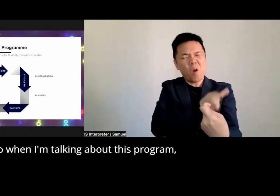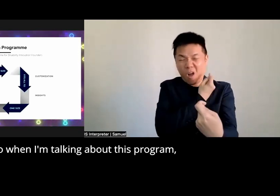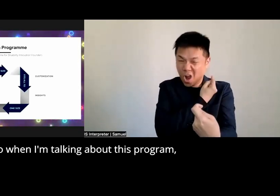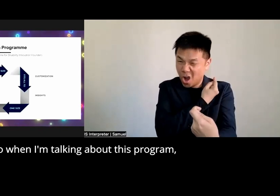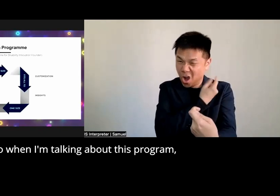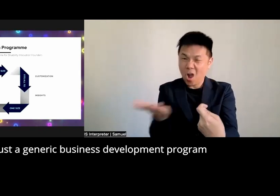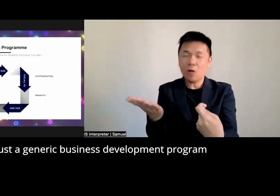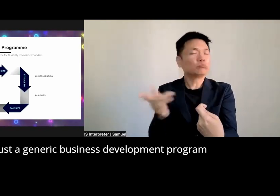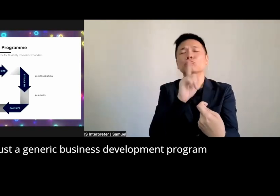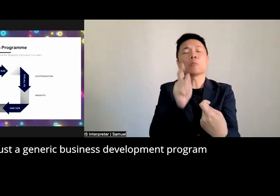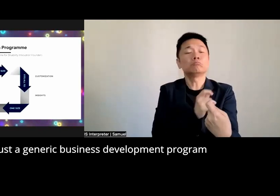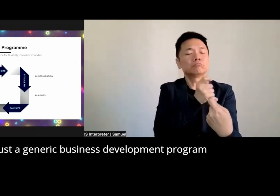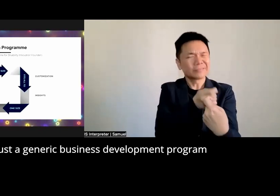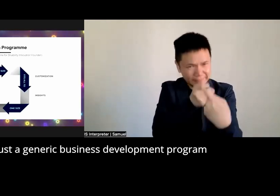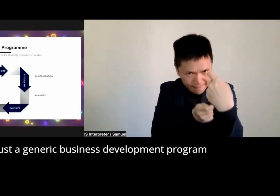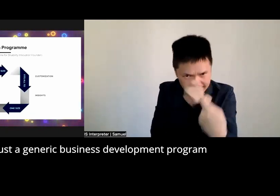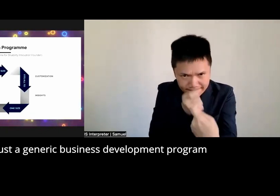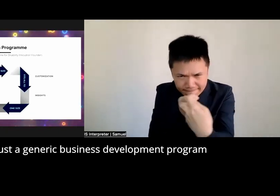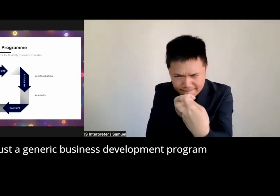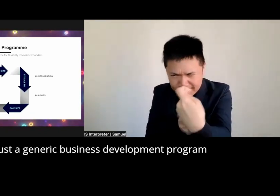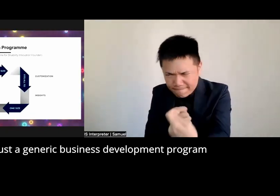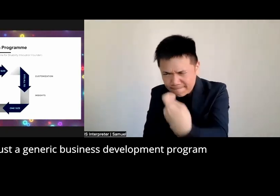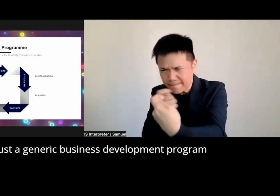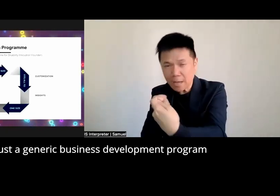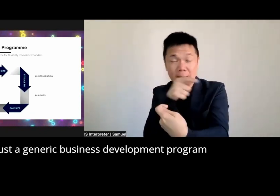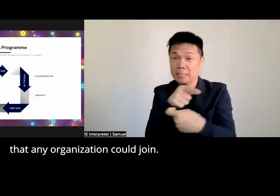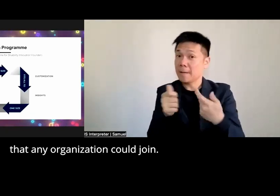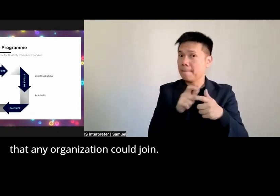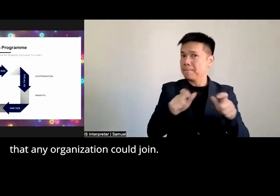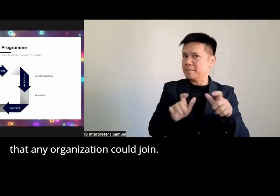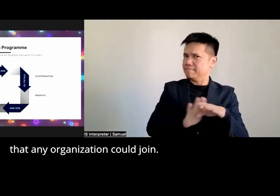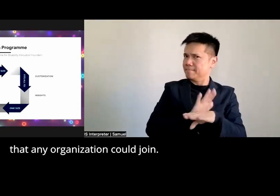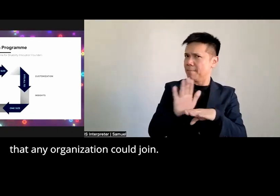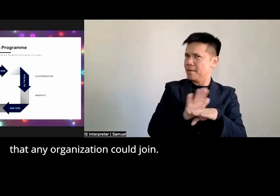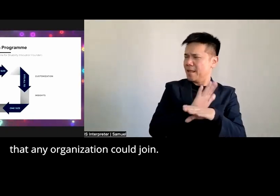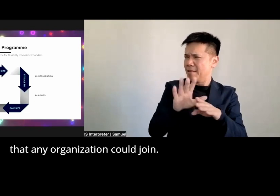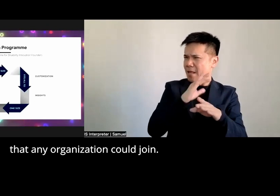this program it's not just a generic business development program that any organization could